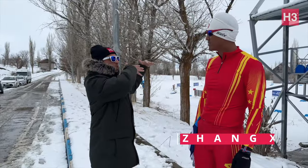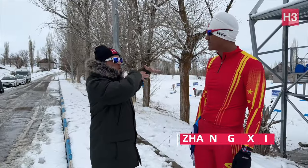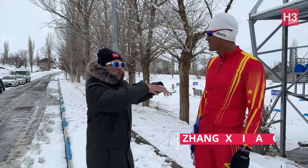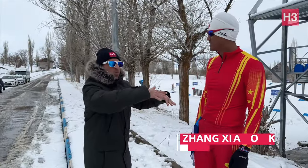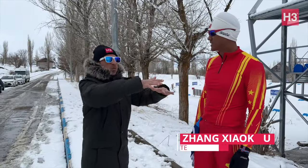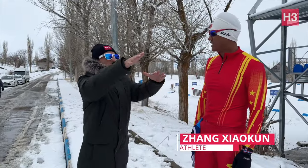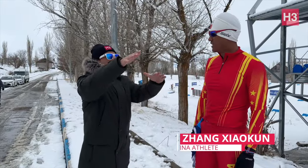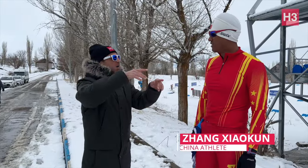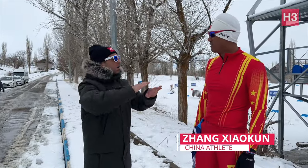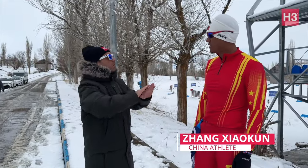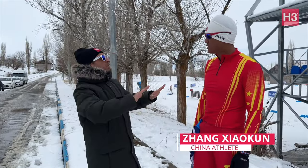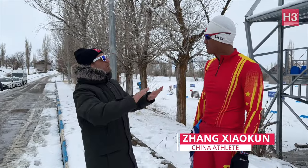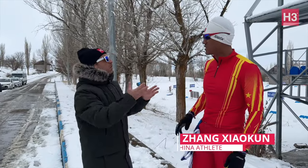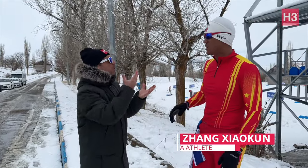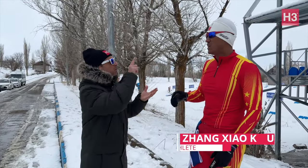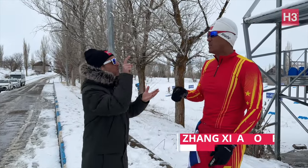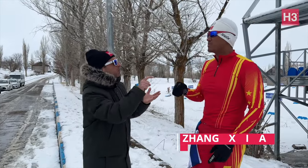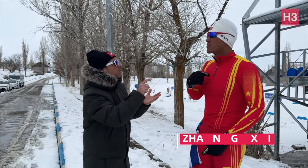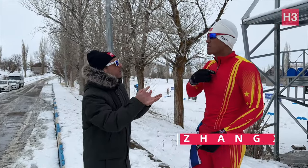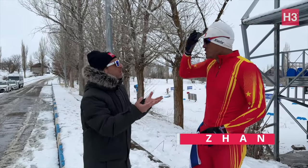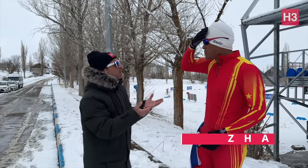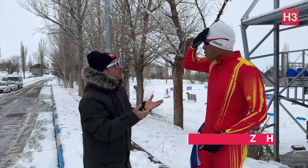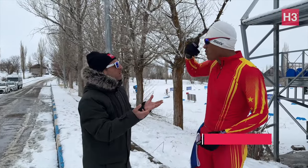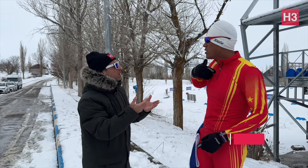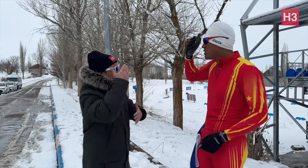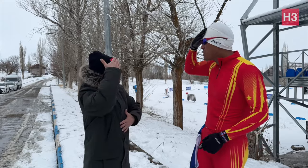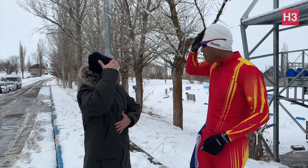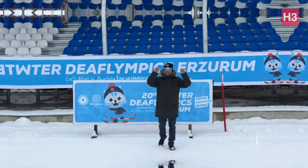[Memnos]: The race has started but you weren't participating. Why? [Zhang]: I was feeling sick.